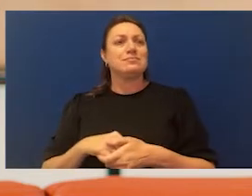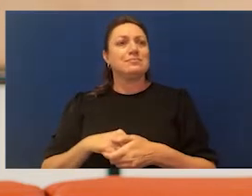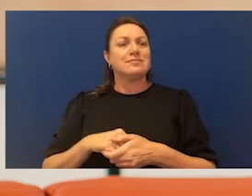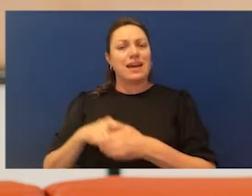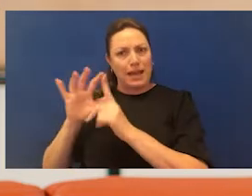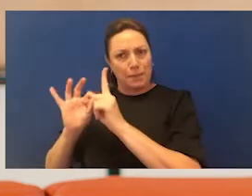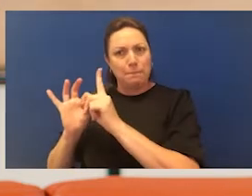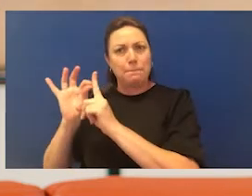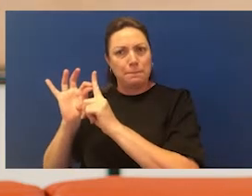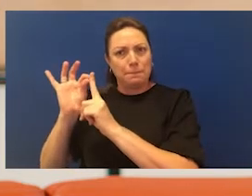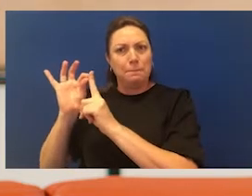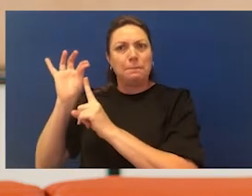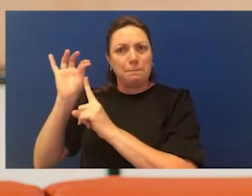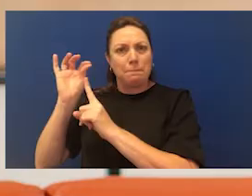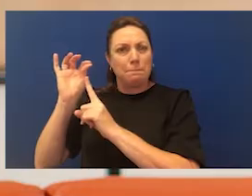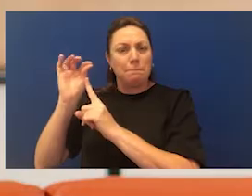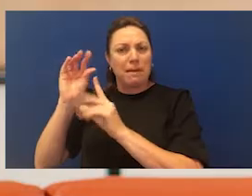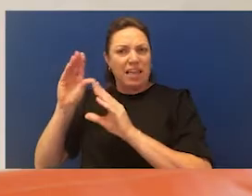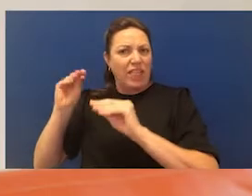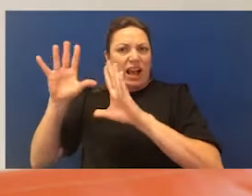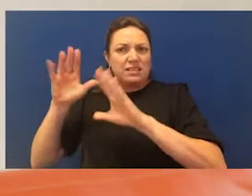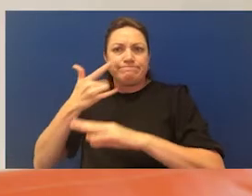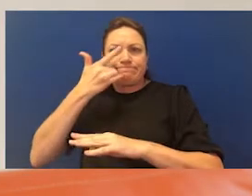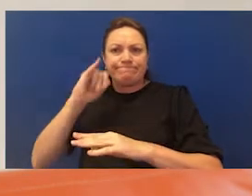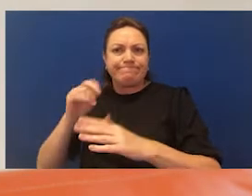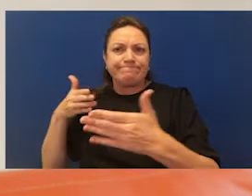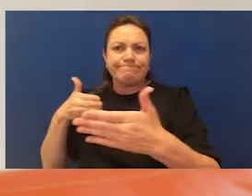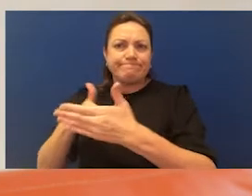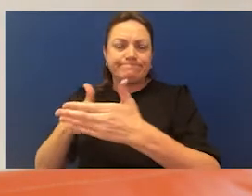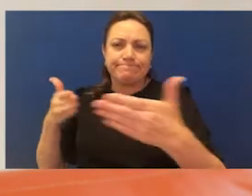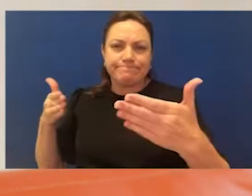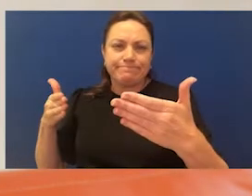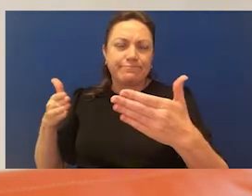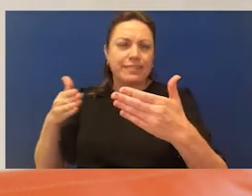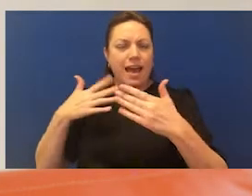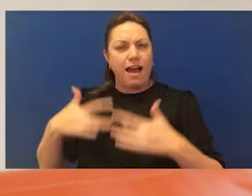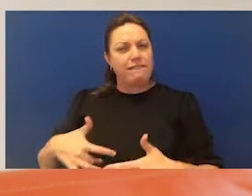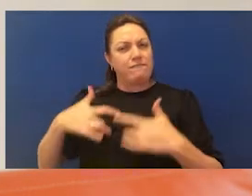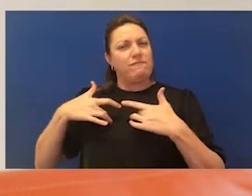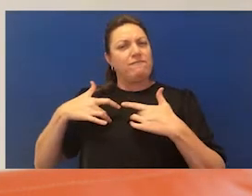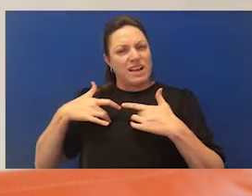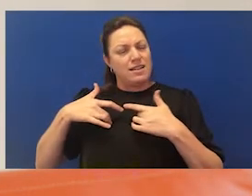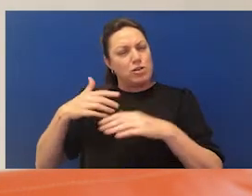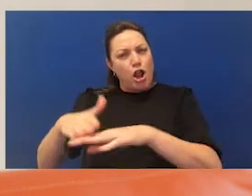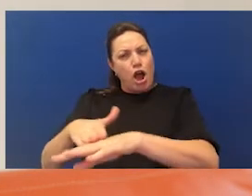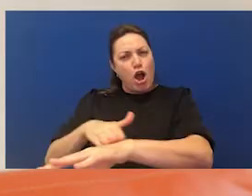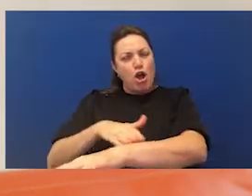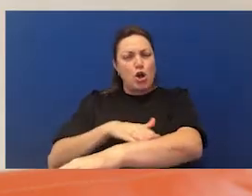It run into a brick wall. And I think it's going to take a long time for that closing the gap.